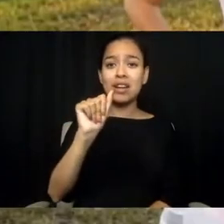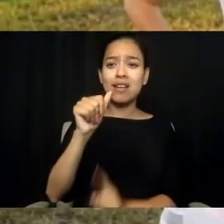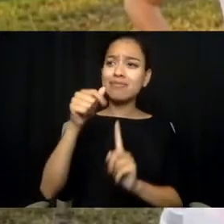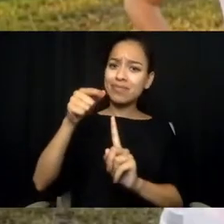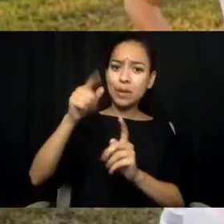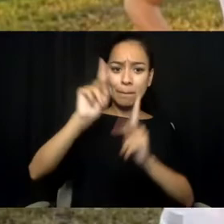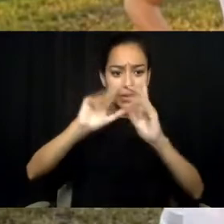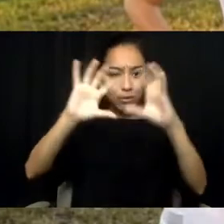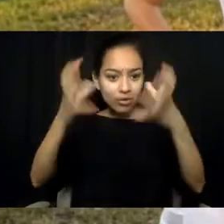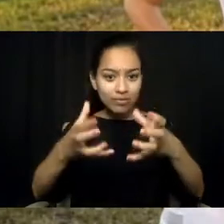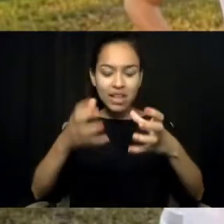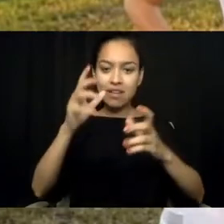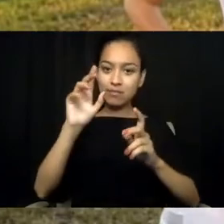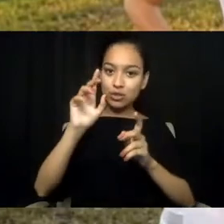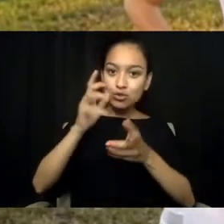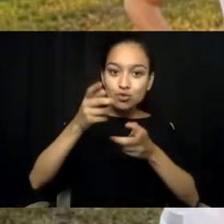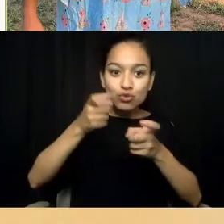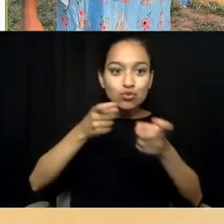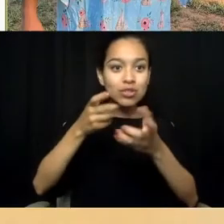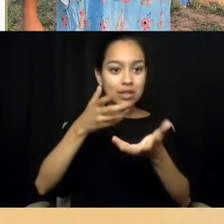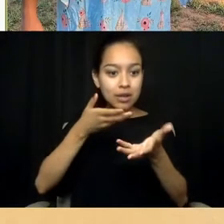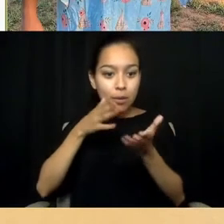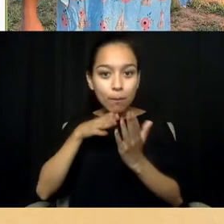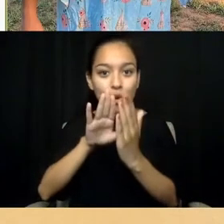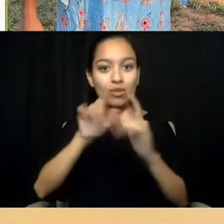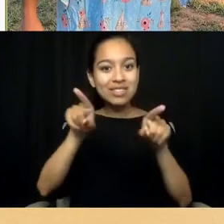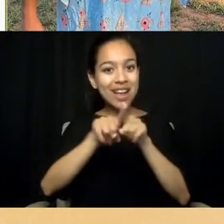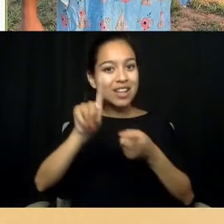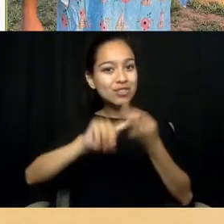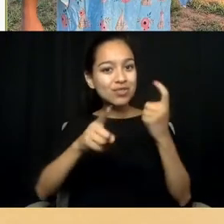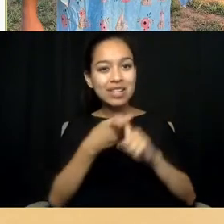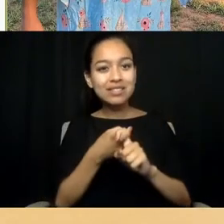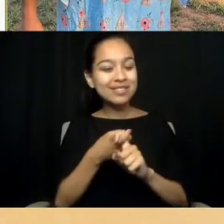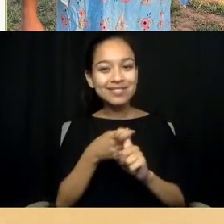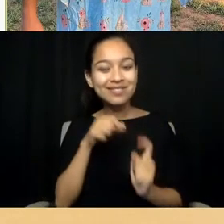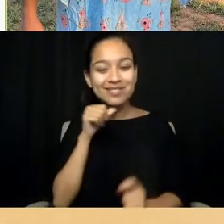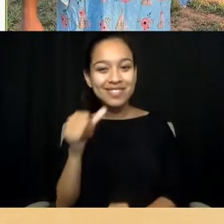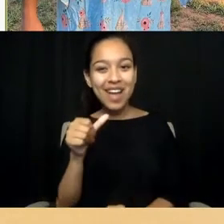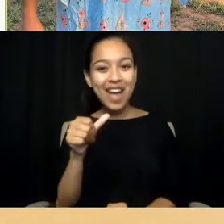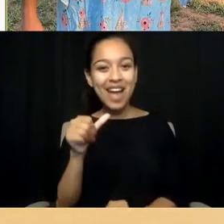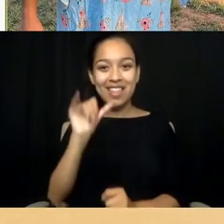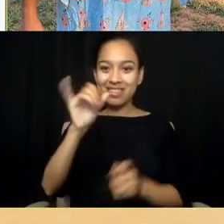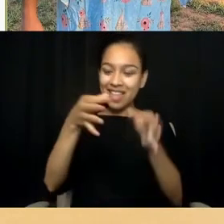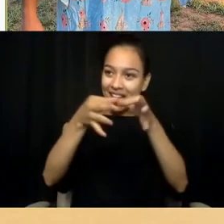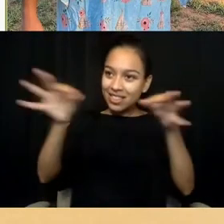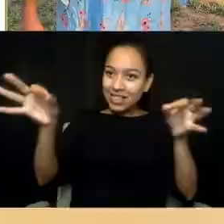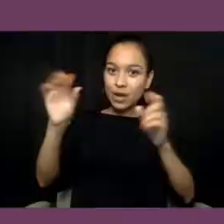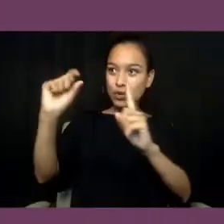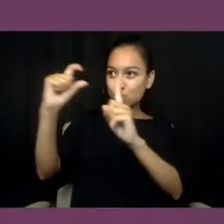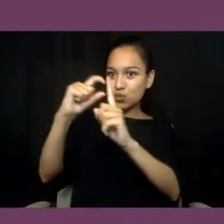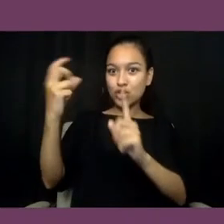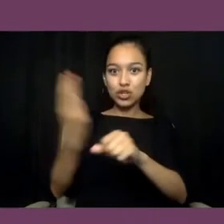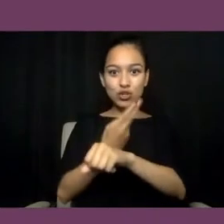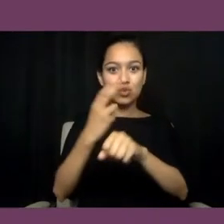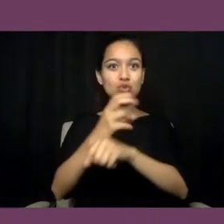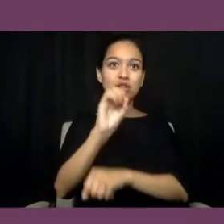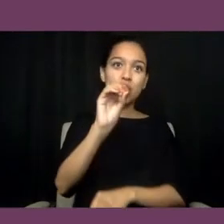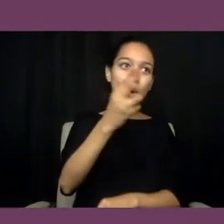The people whose language was used to name the Dakotas and Minnesota and Iowa, Oklahoma, Ohio,